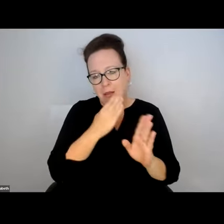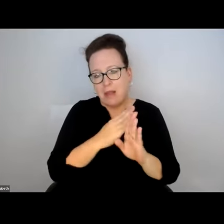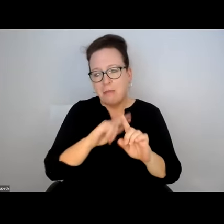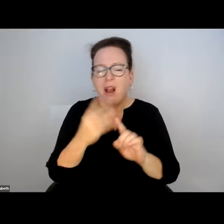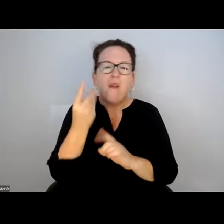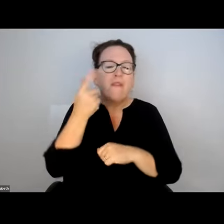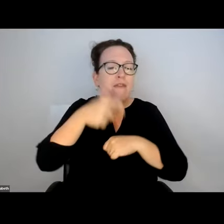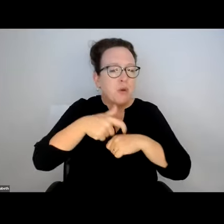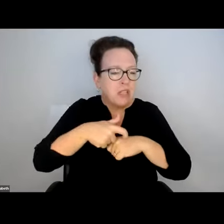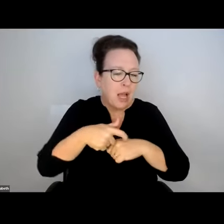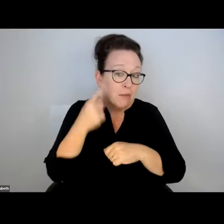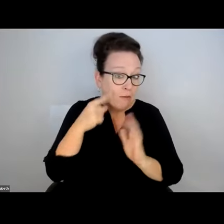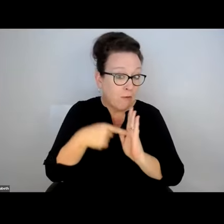THEY GET ON THE BUS.